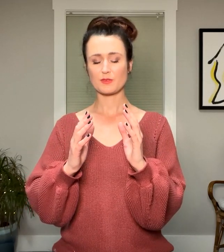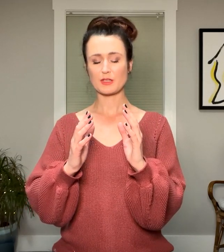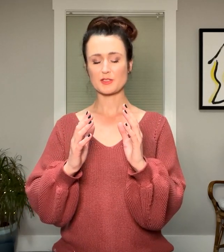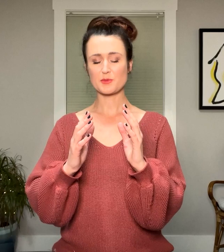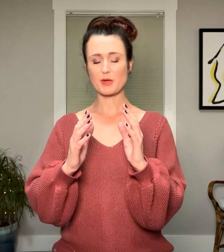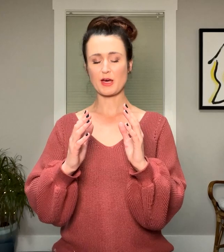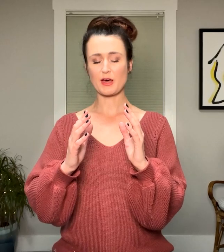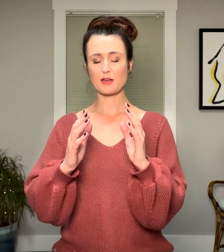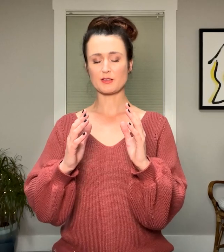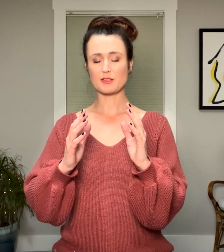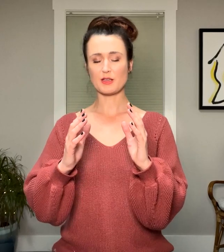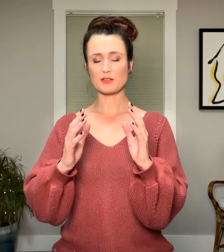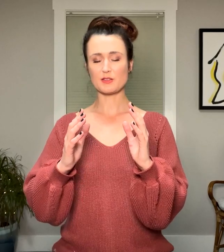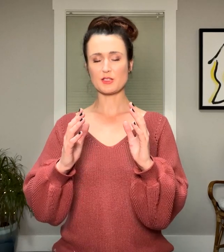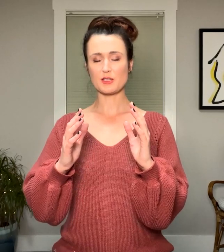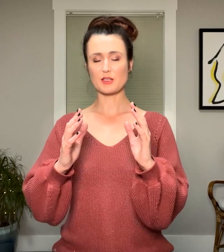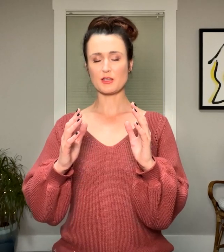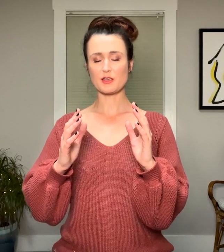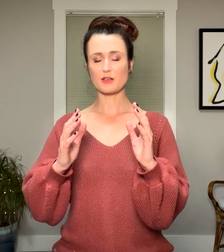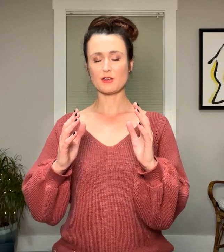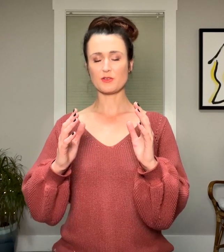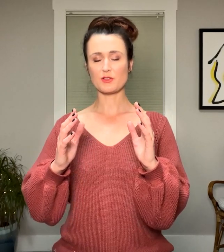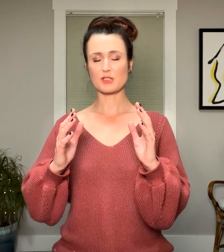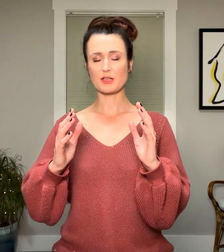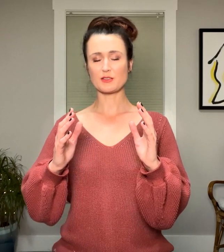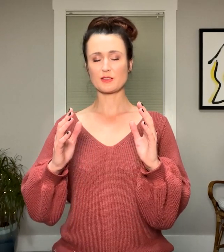expand the energy of your chest